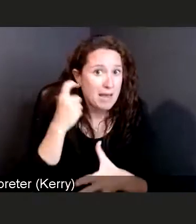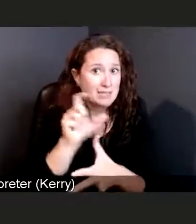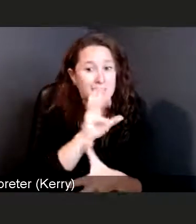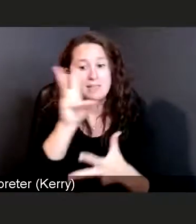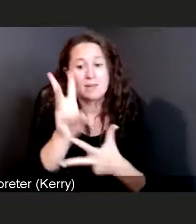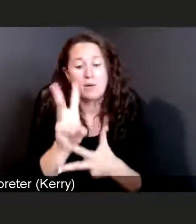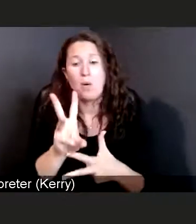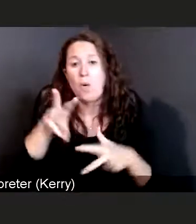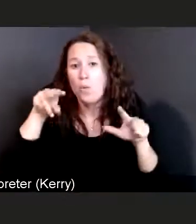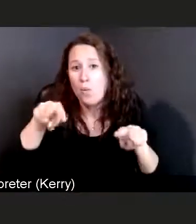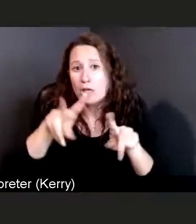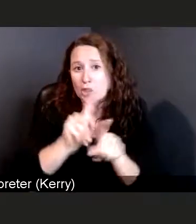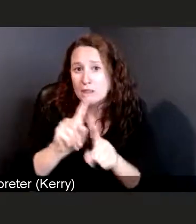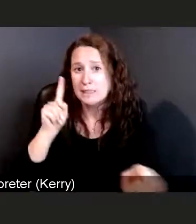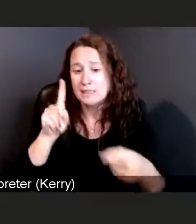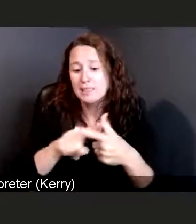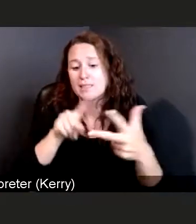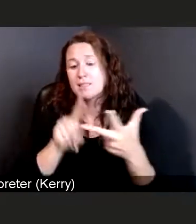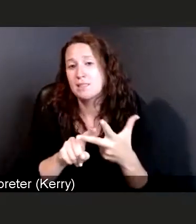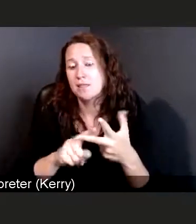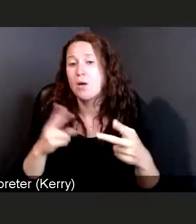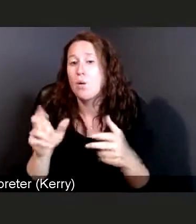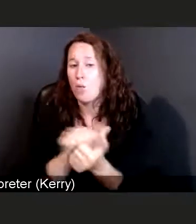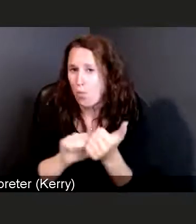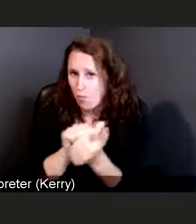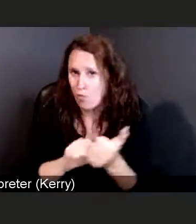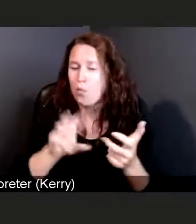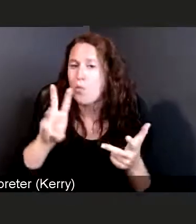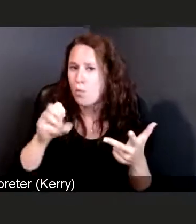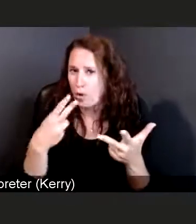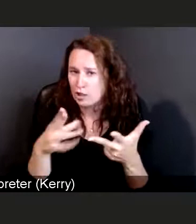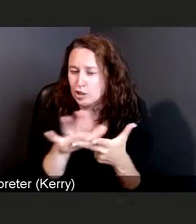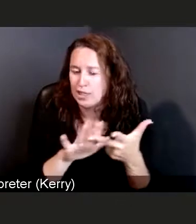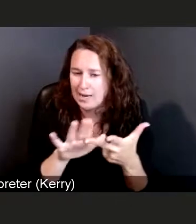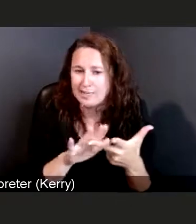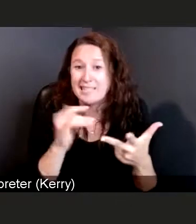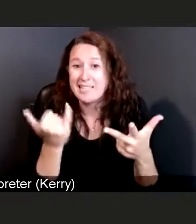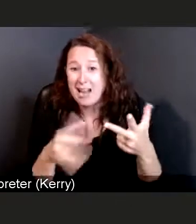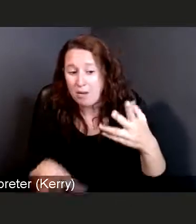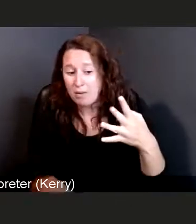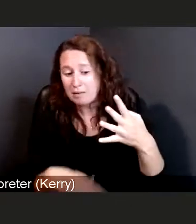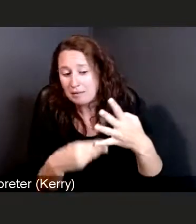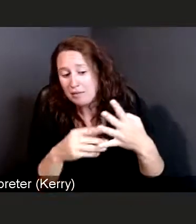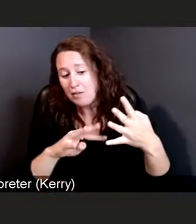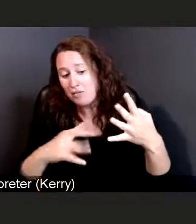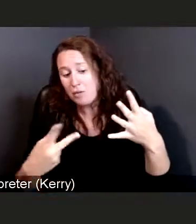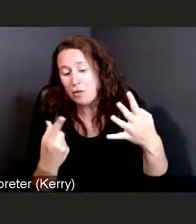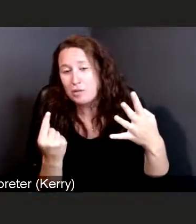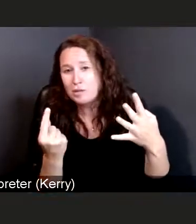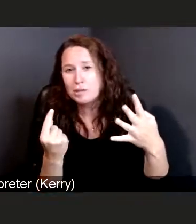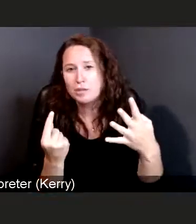the fourth one is of course now to get vaccinated at every opportunity that you can.